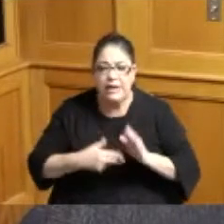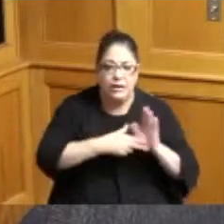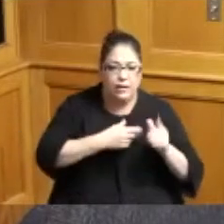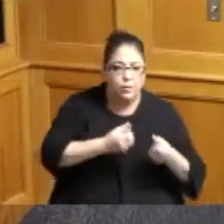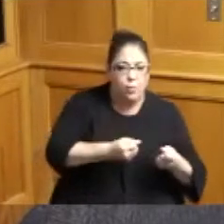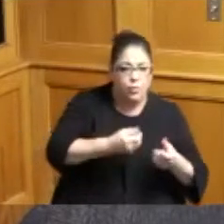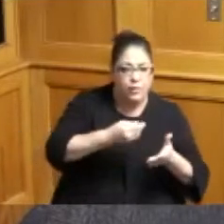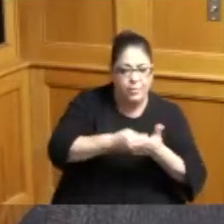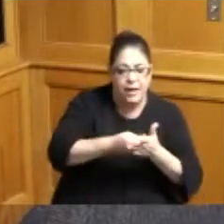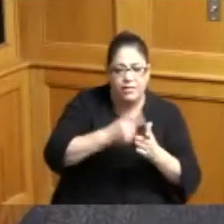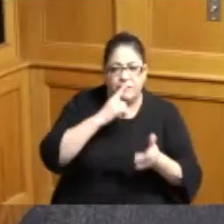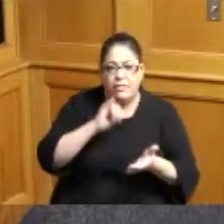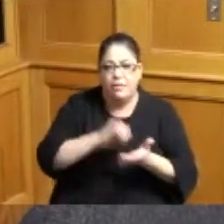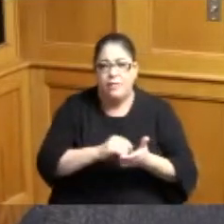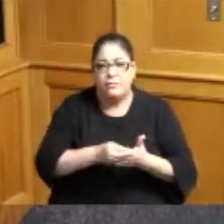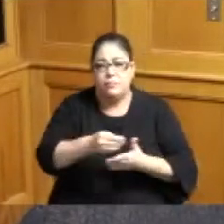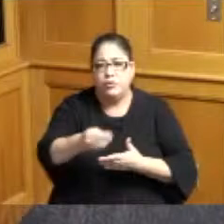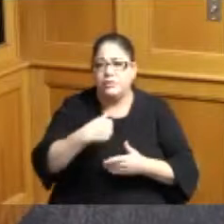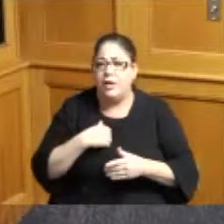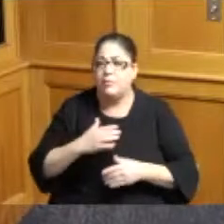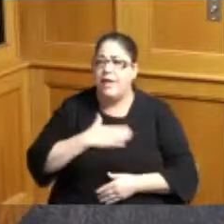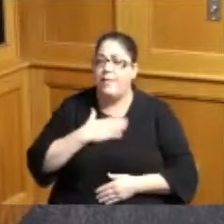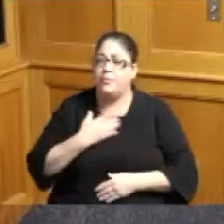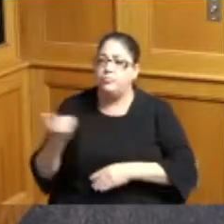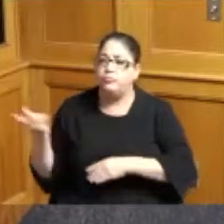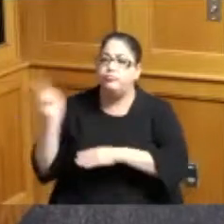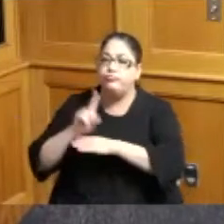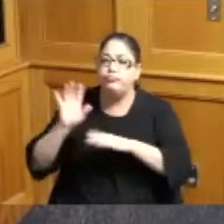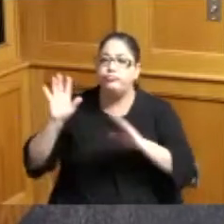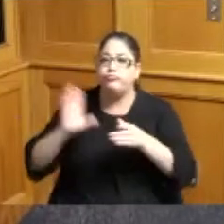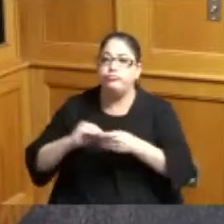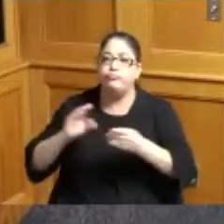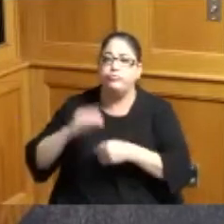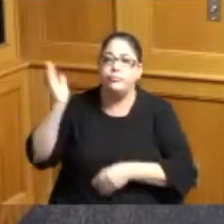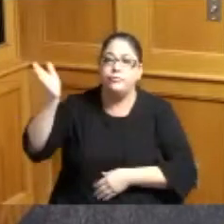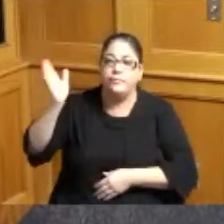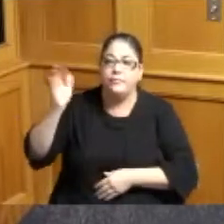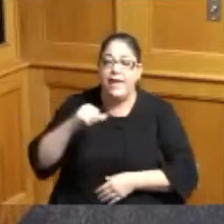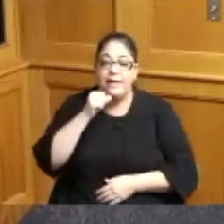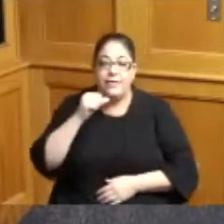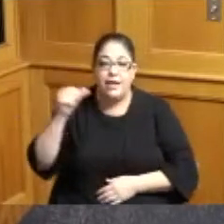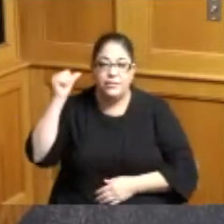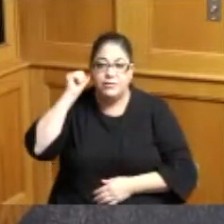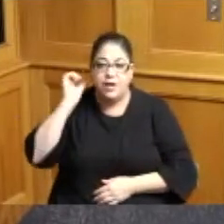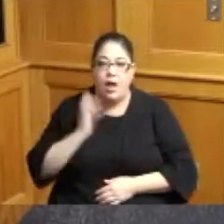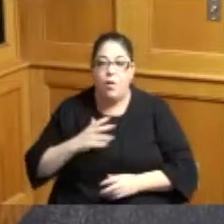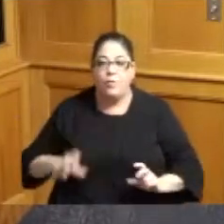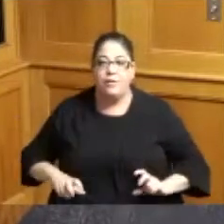able honored to give the opening remarks also I attended yesterday our investment Advisory board